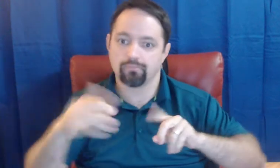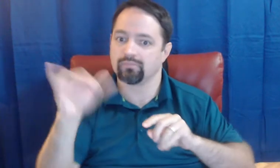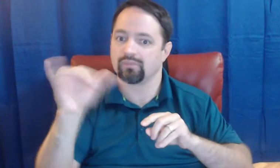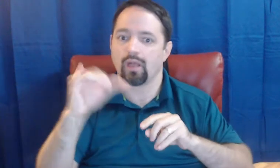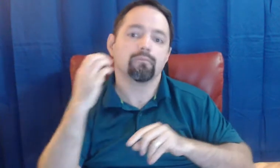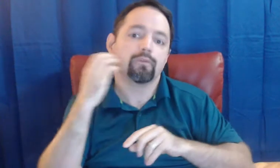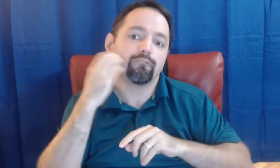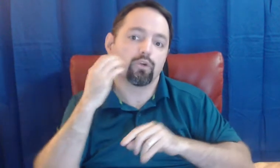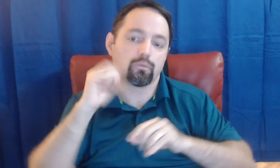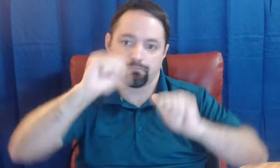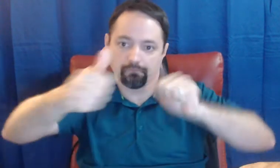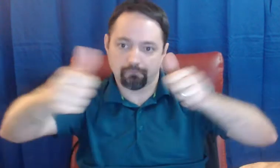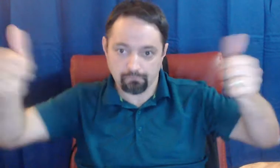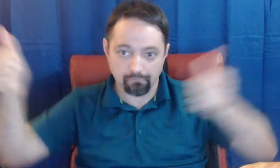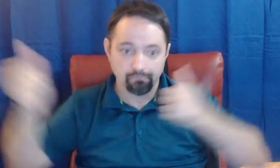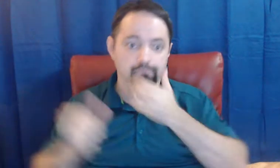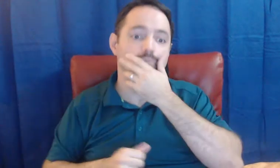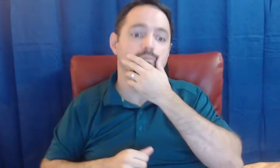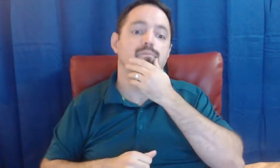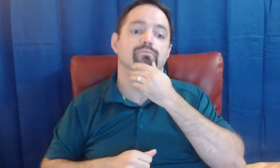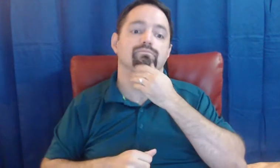it includes cell phone towers